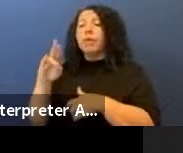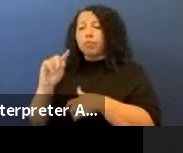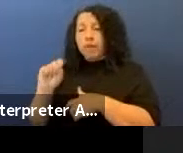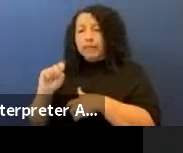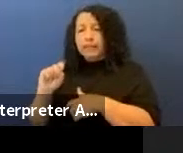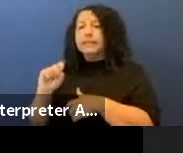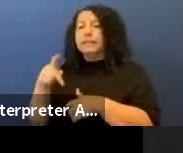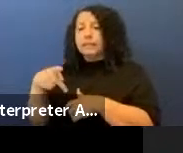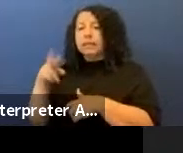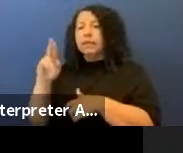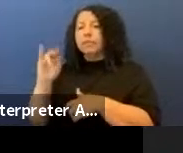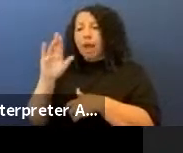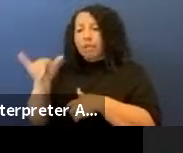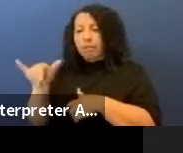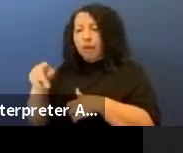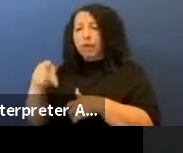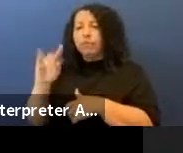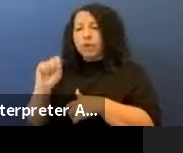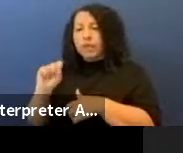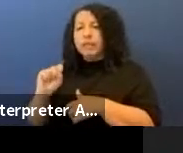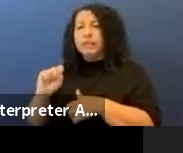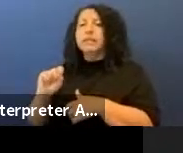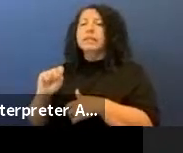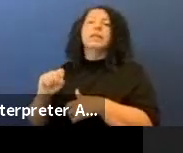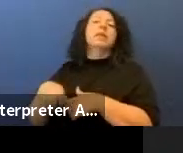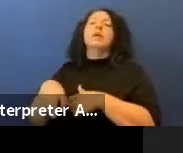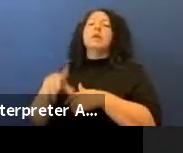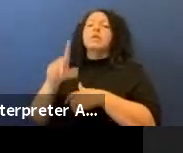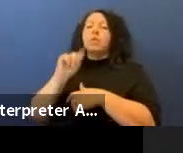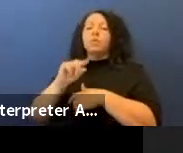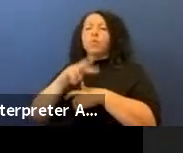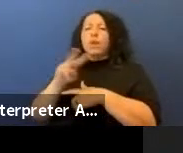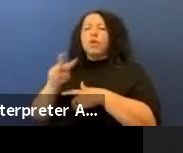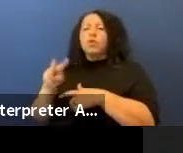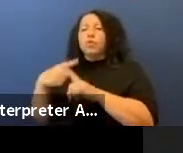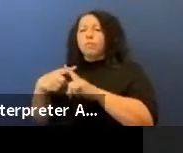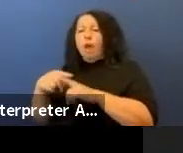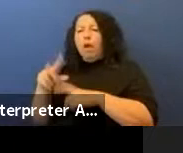are the first pull from the plate they're 22 by 30 inches and this is